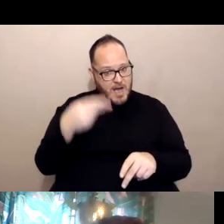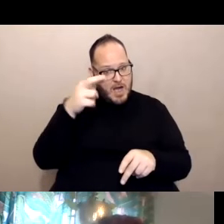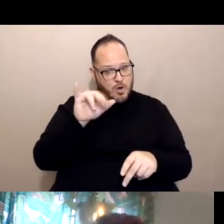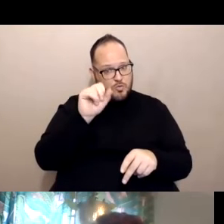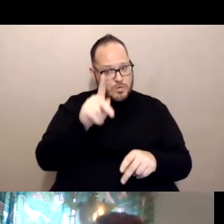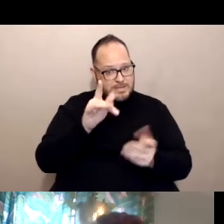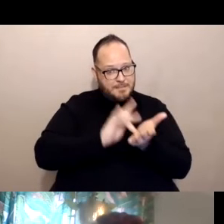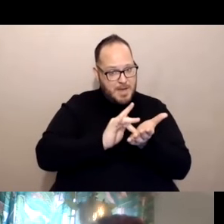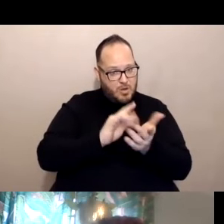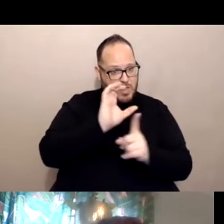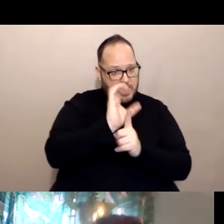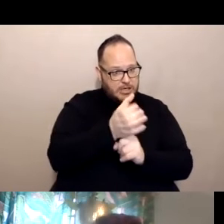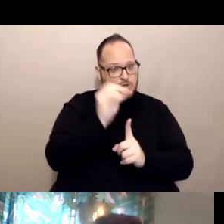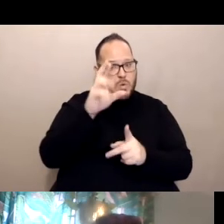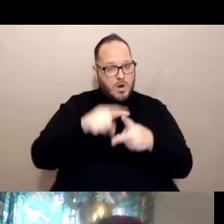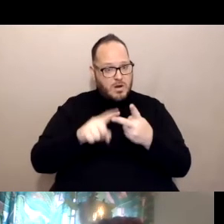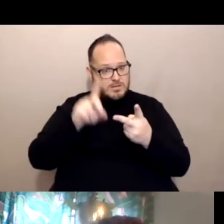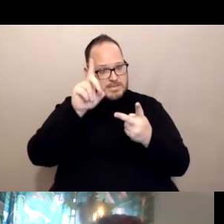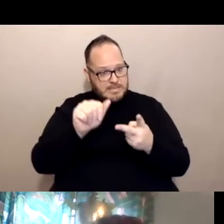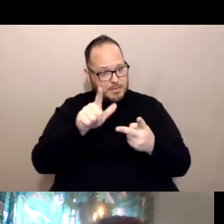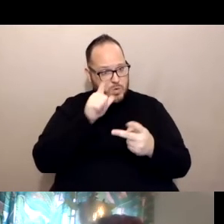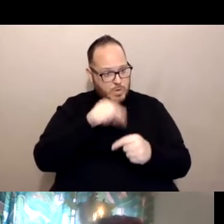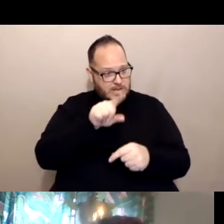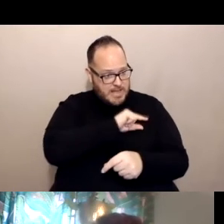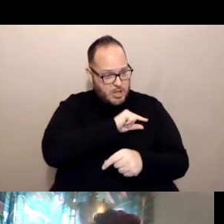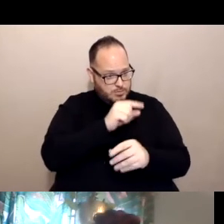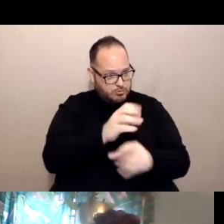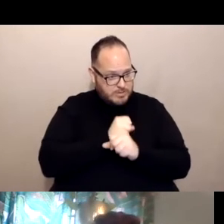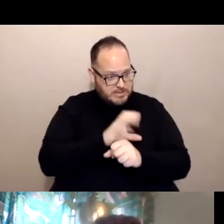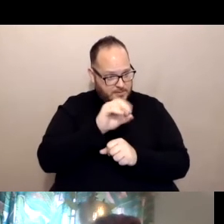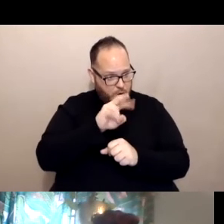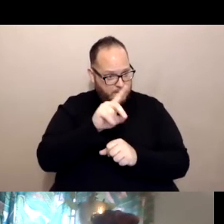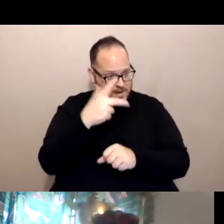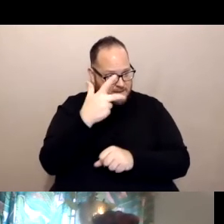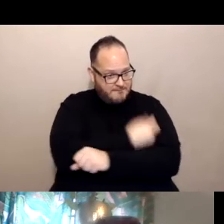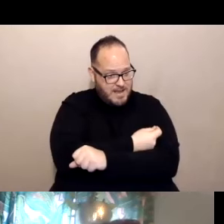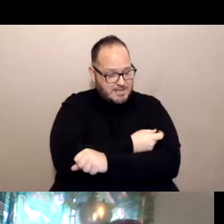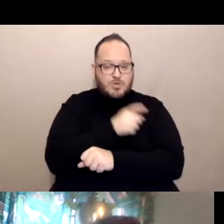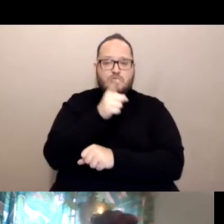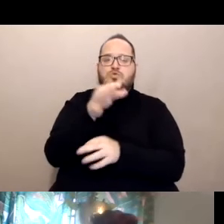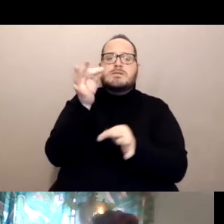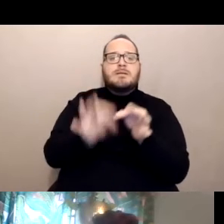or disability who is eligible to receive the COVID vaccine? You say, yes, I am.